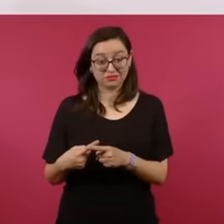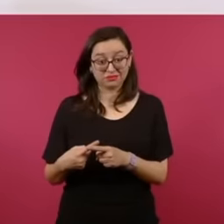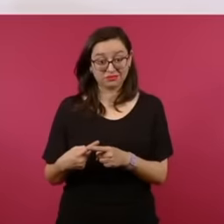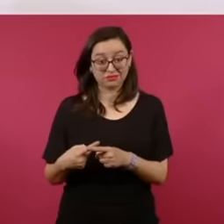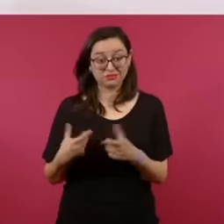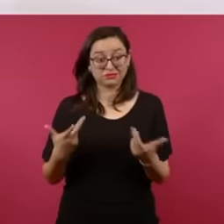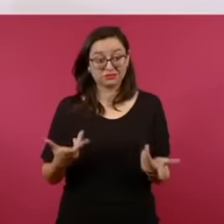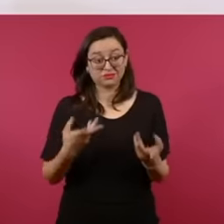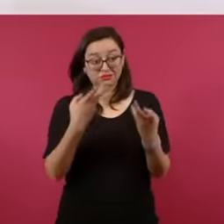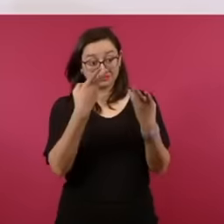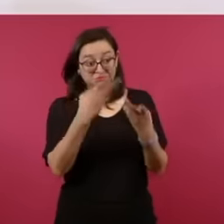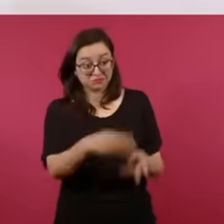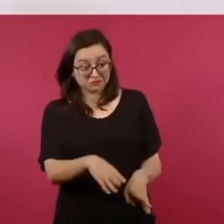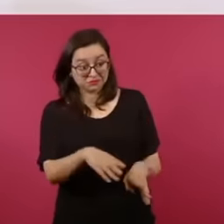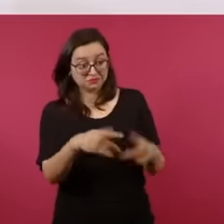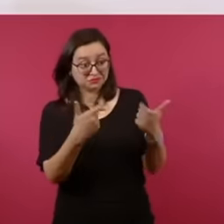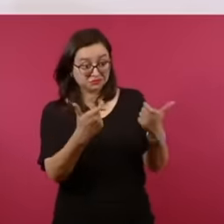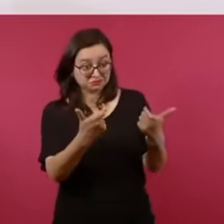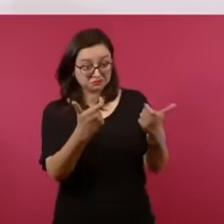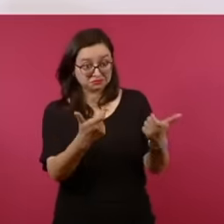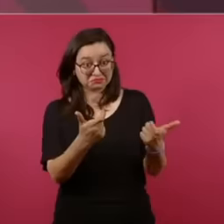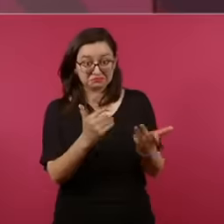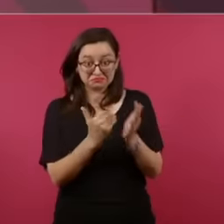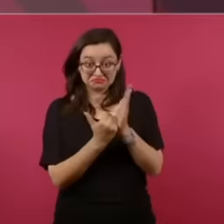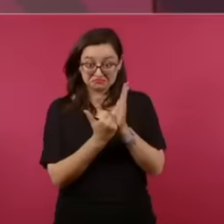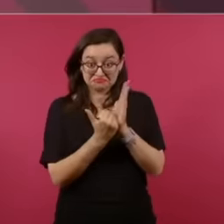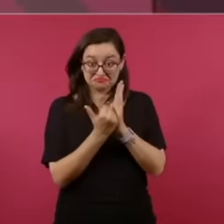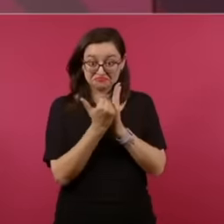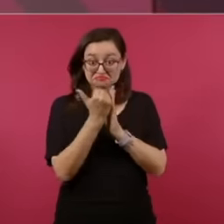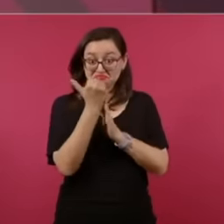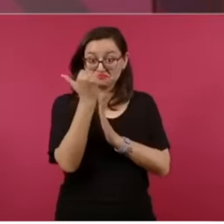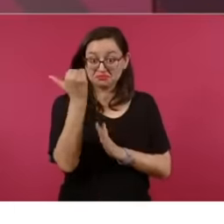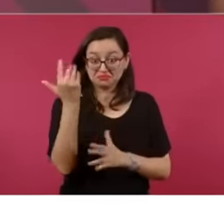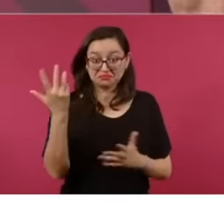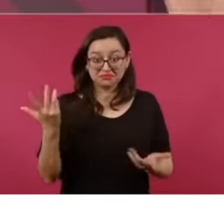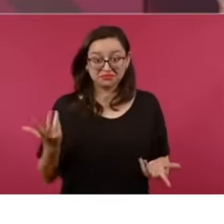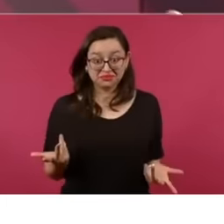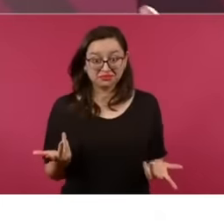bankers How to imagine